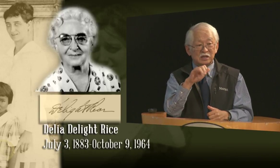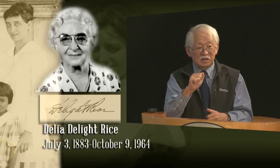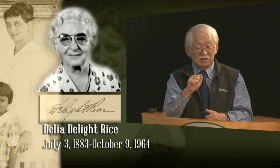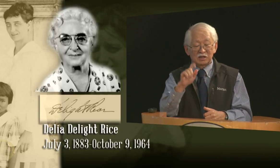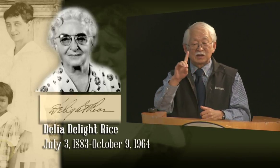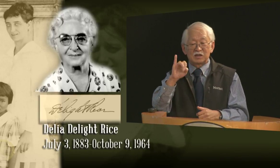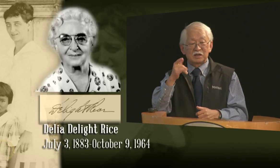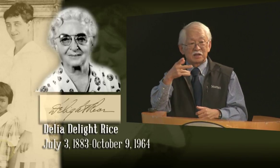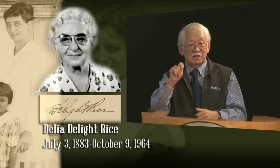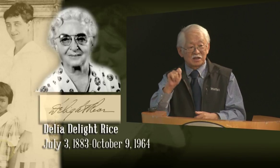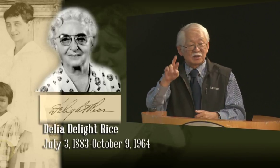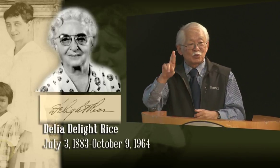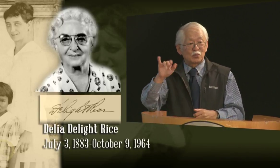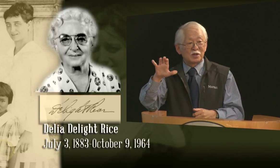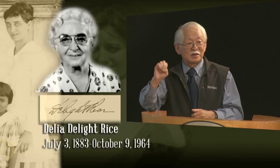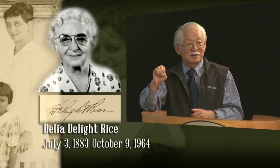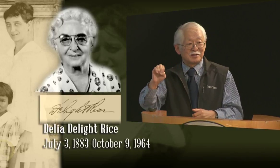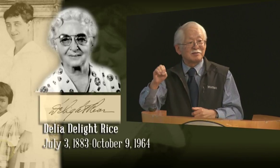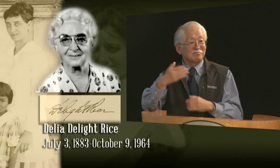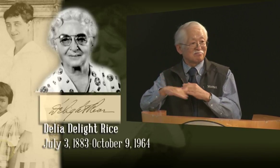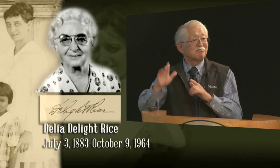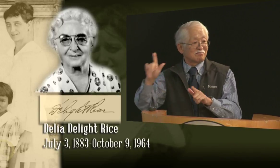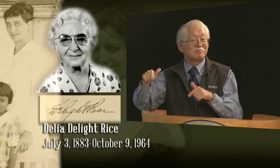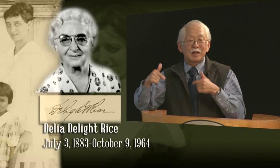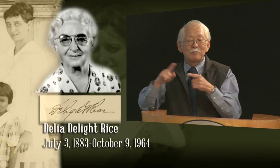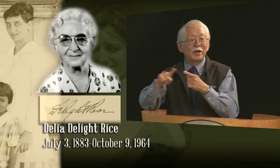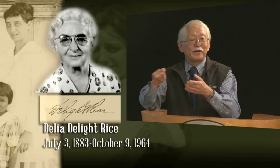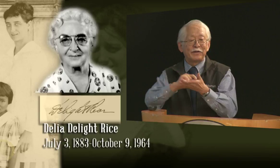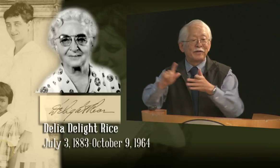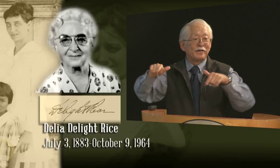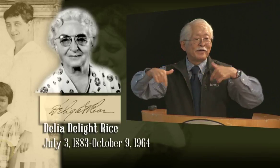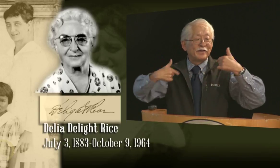actually Delia -- Delia Delight Rice,